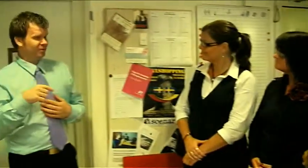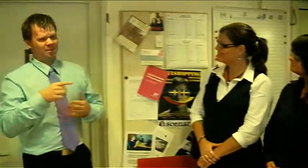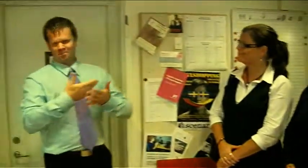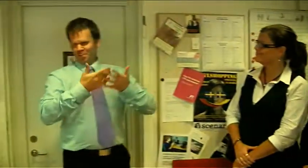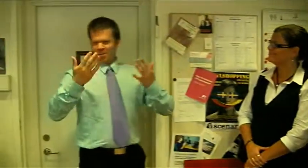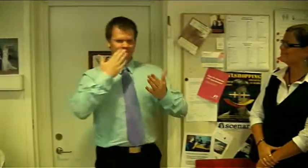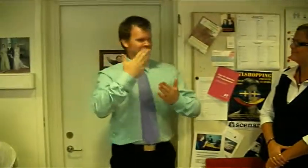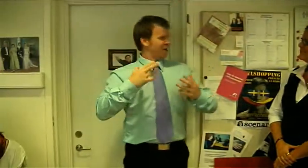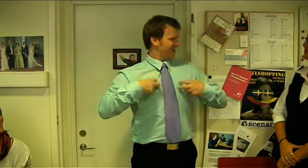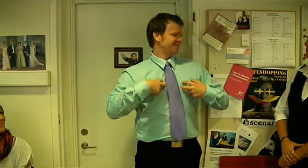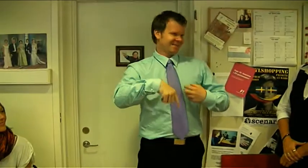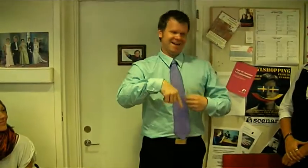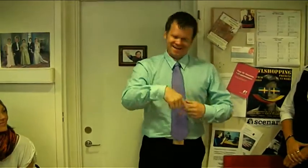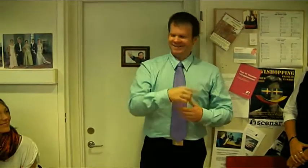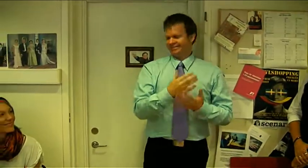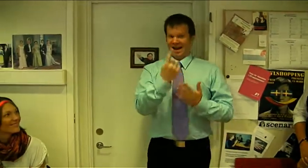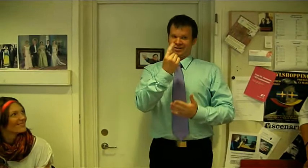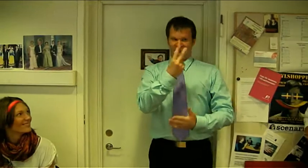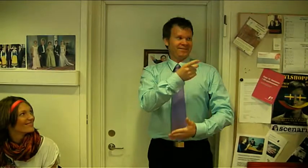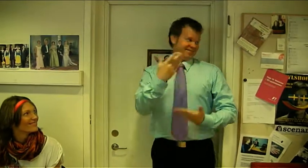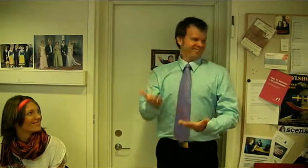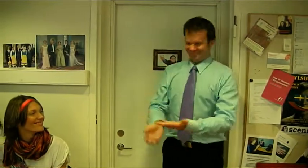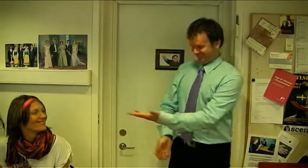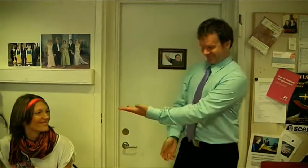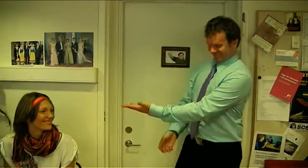We have a lot of great employees here. For example, she is one of them.